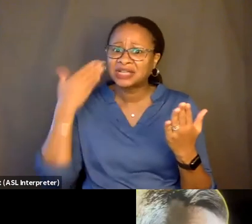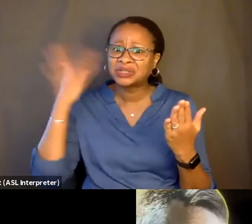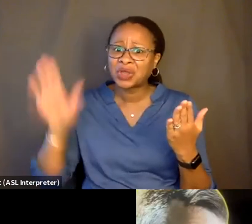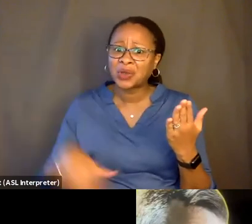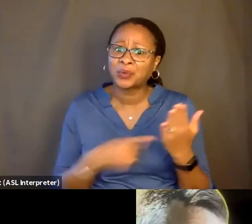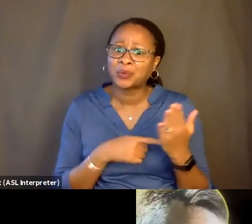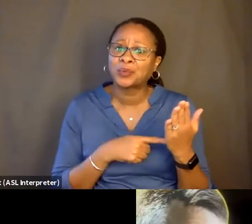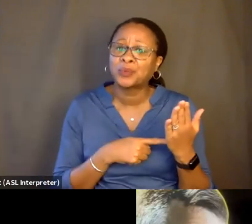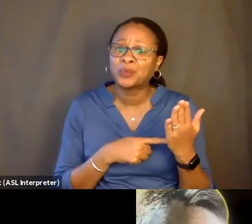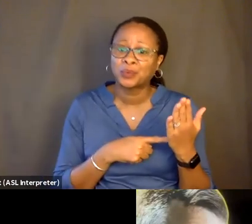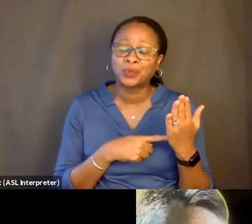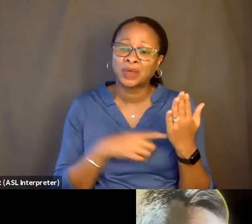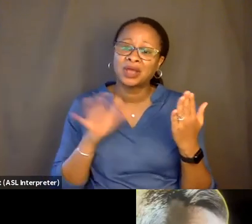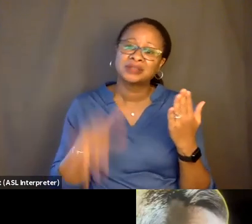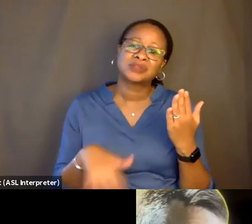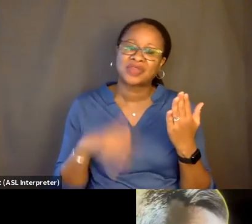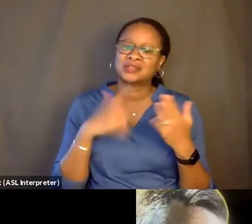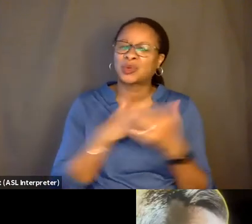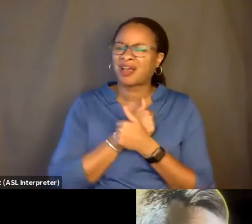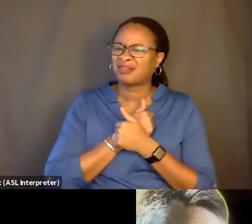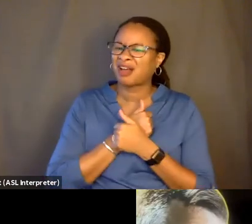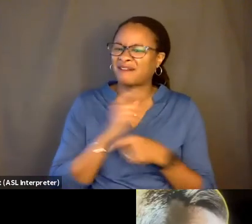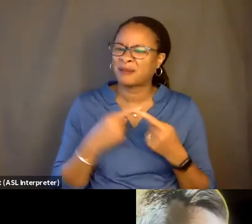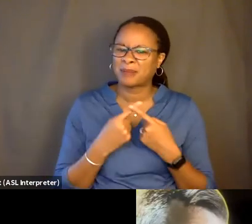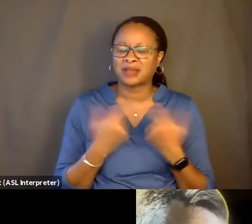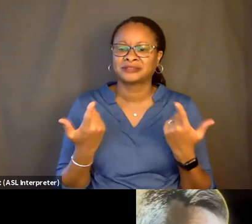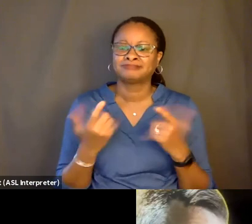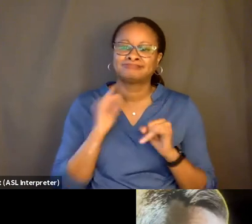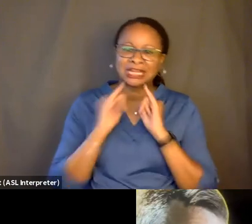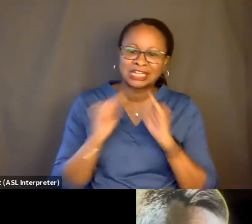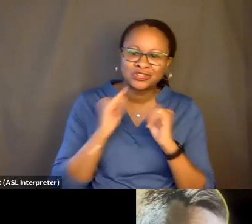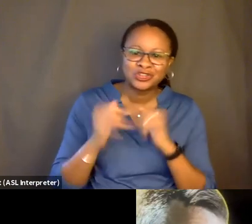So that's what I love about, you know, an interview--